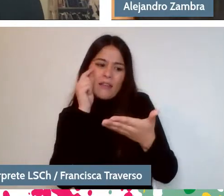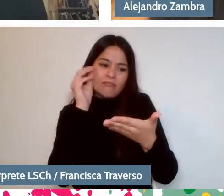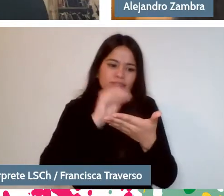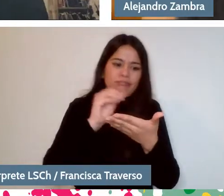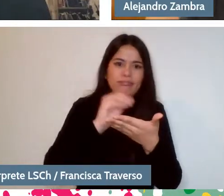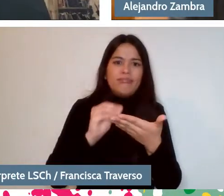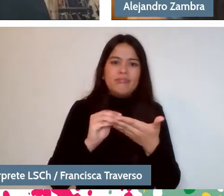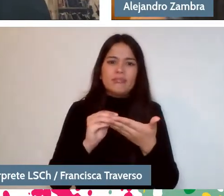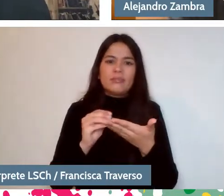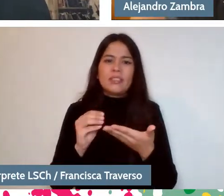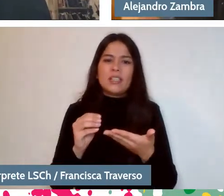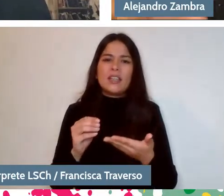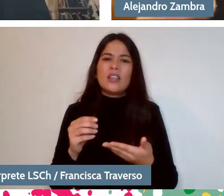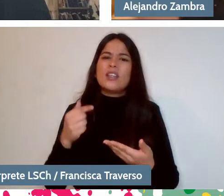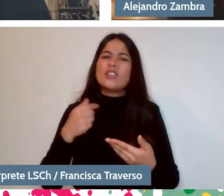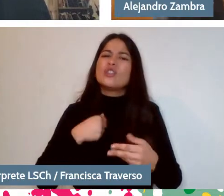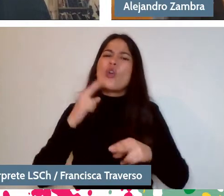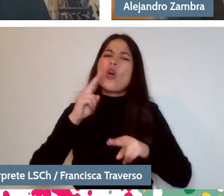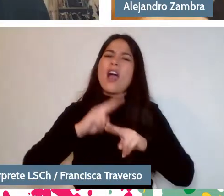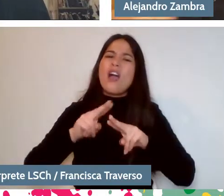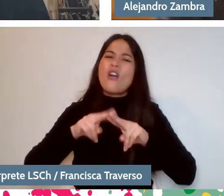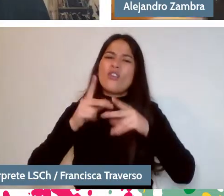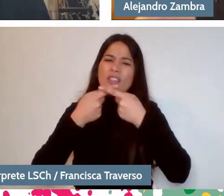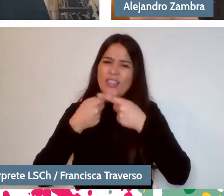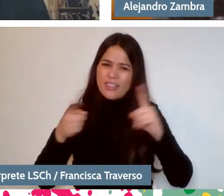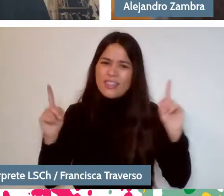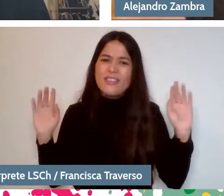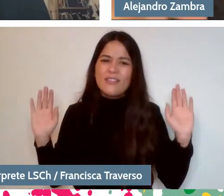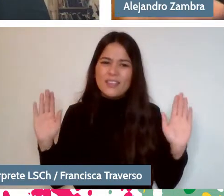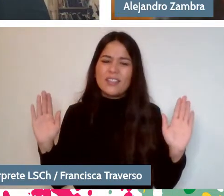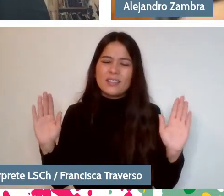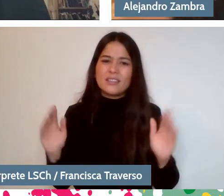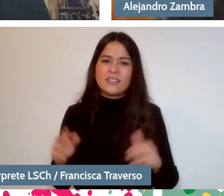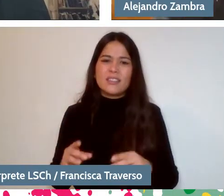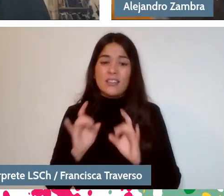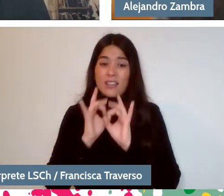I make a very clear distinction between writing and publishing.